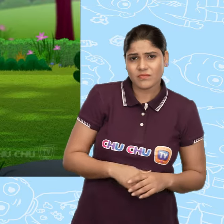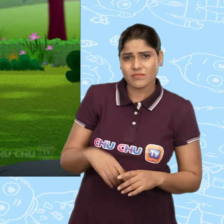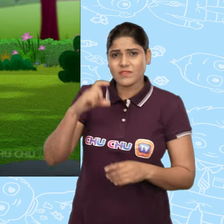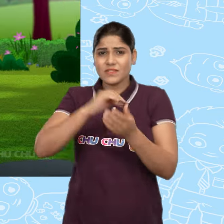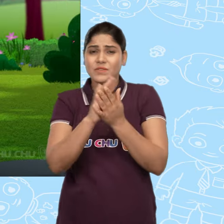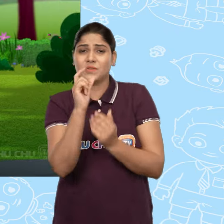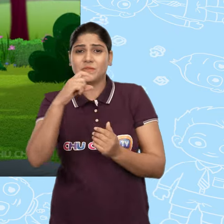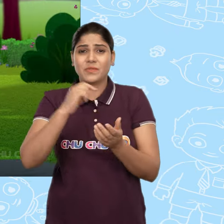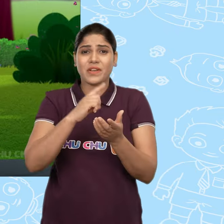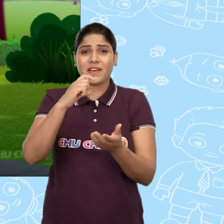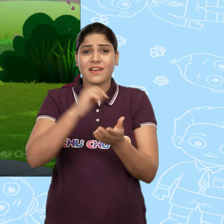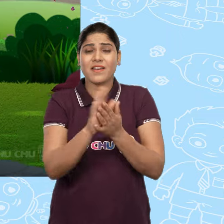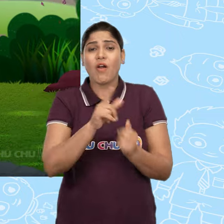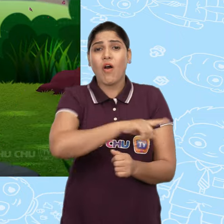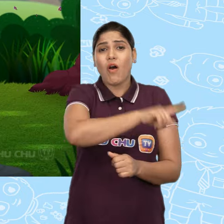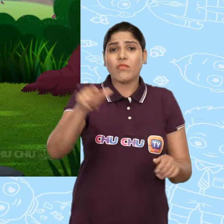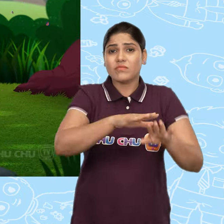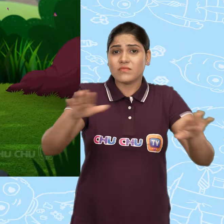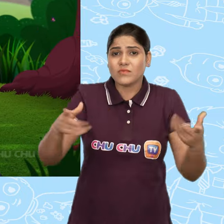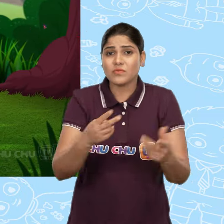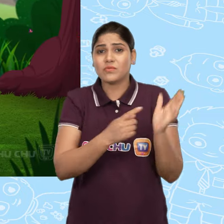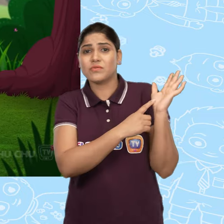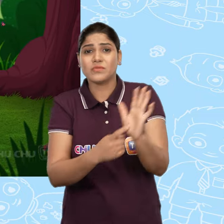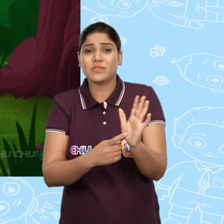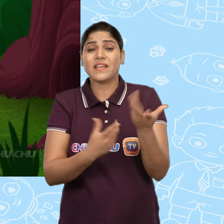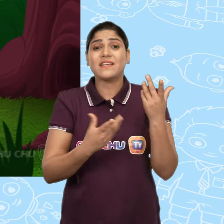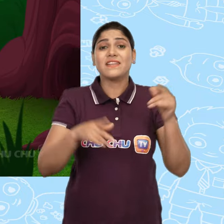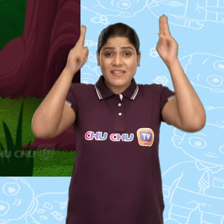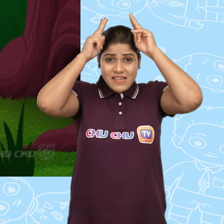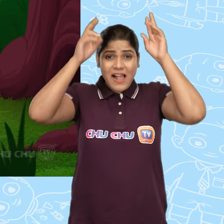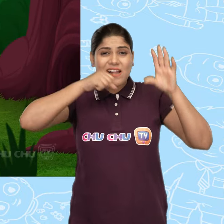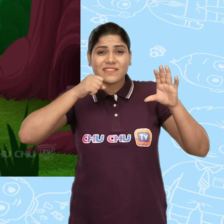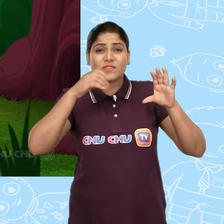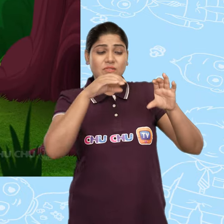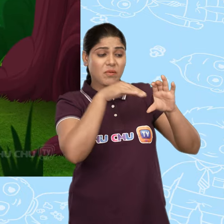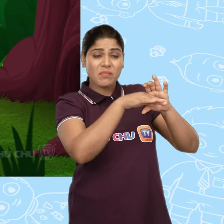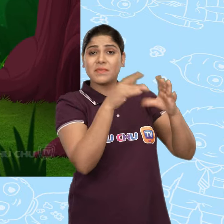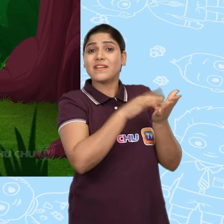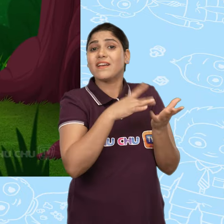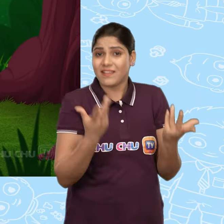ChuChu showed everyone where the rabbit's burrow was. This is the rabbit's burrow.